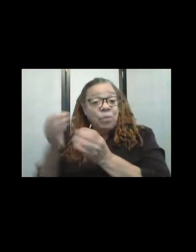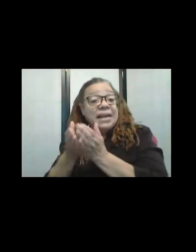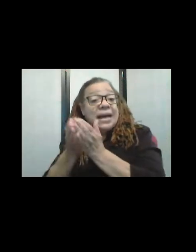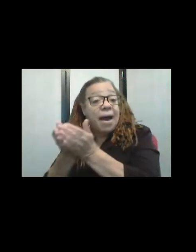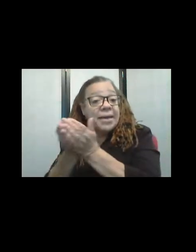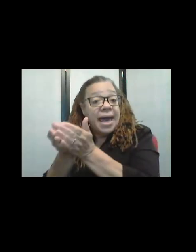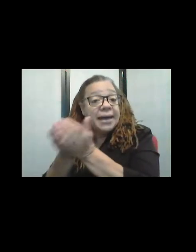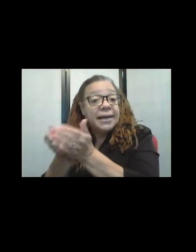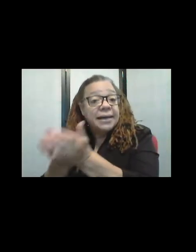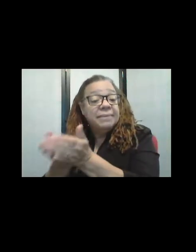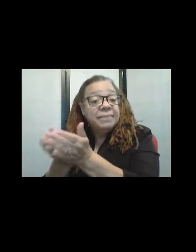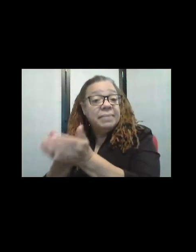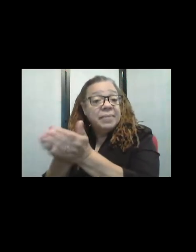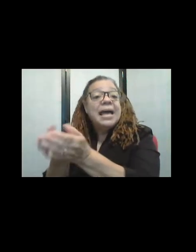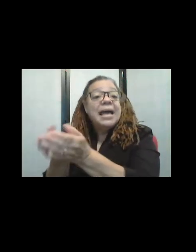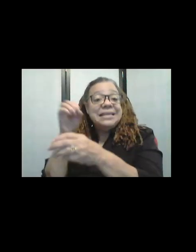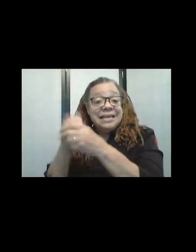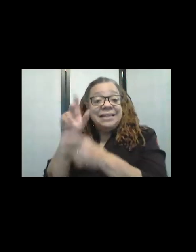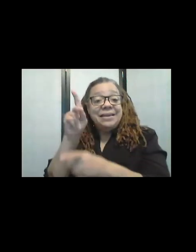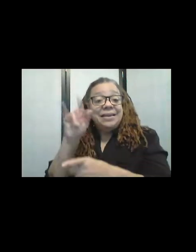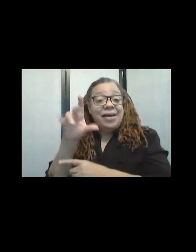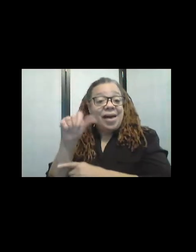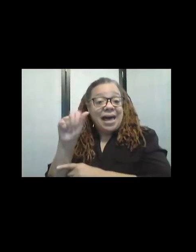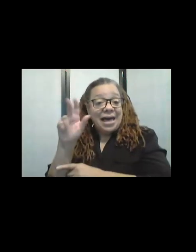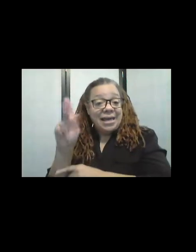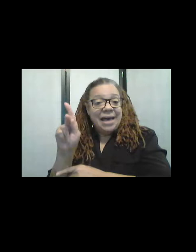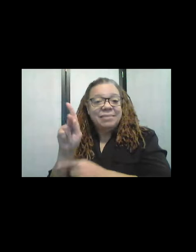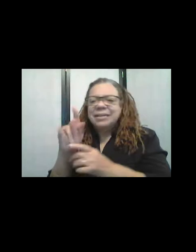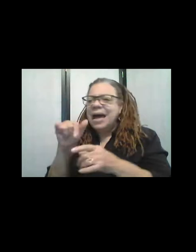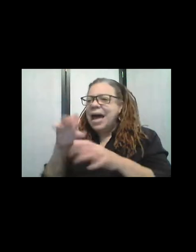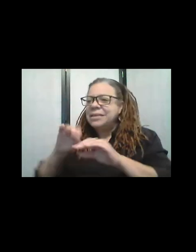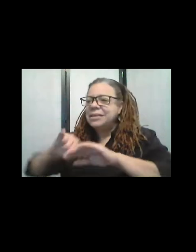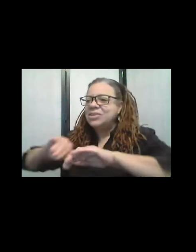and as he's going in the kayak, ice is just crackling!